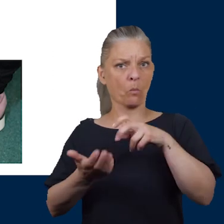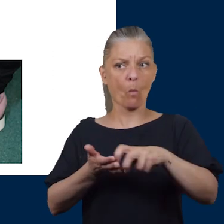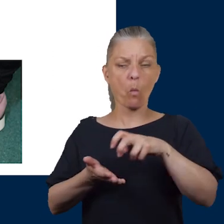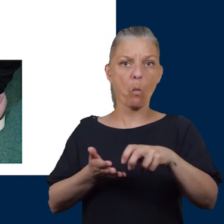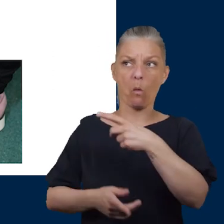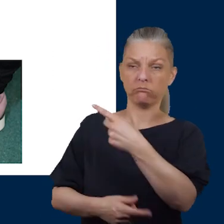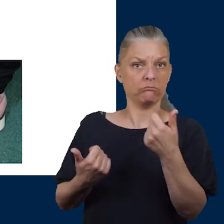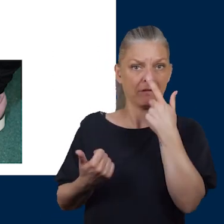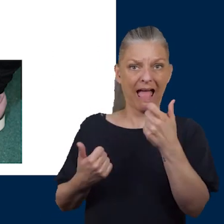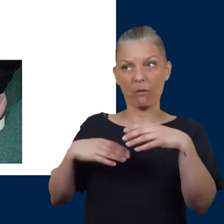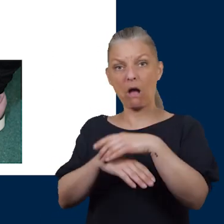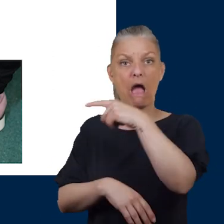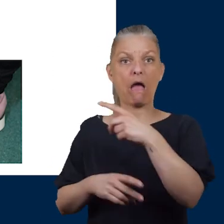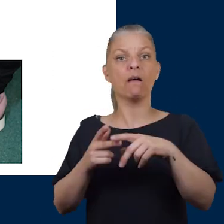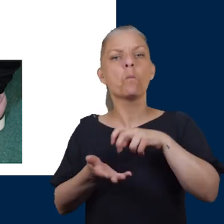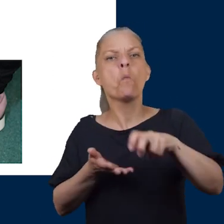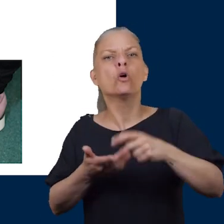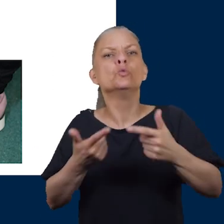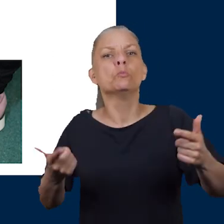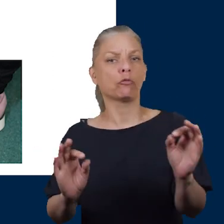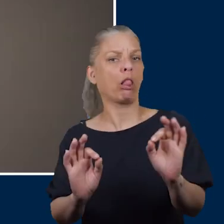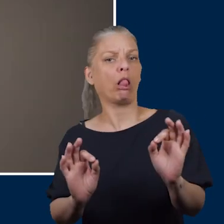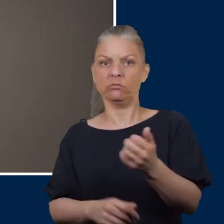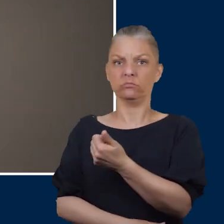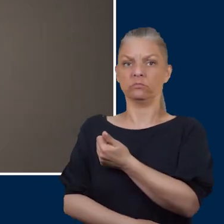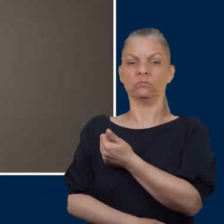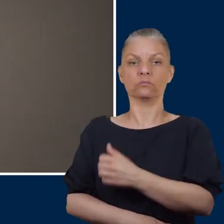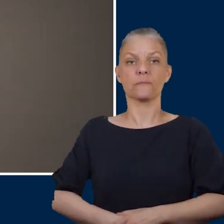walking a lot. If you're going to a wedding or going out for the night you're not walking far